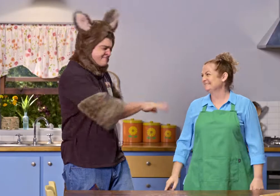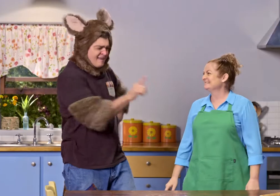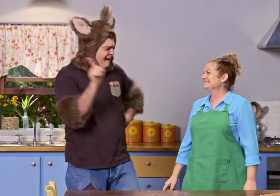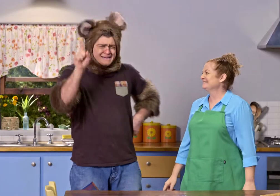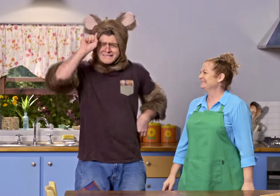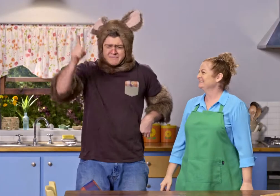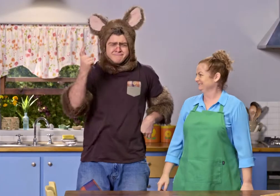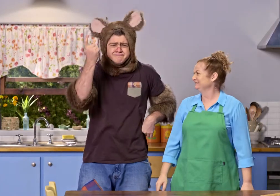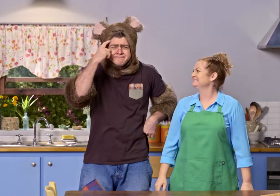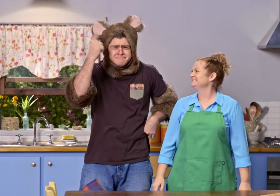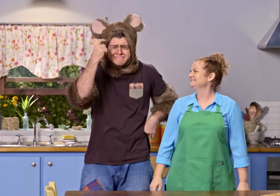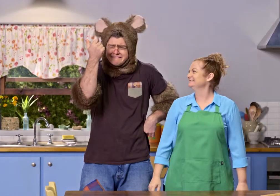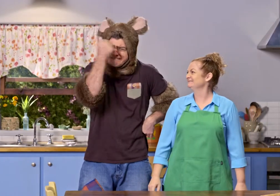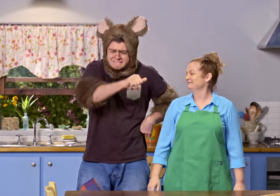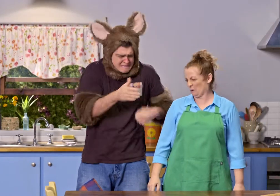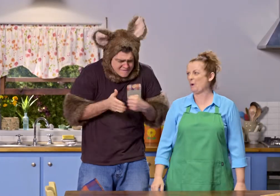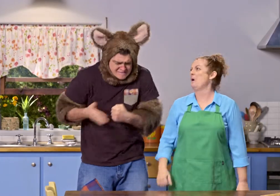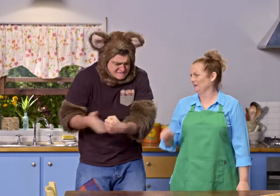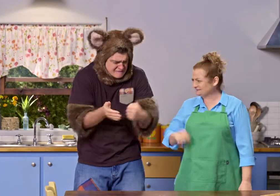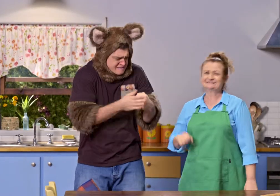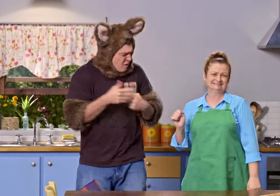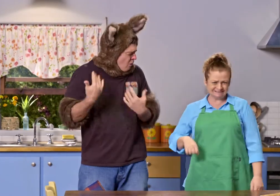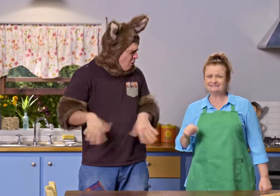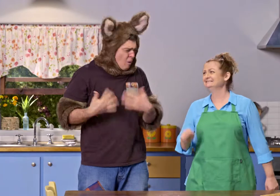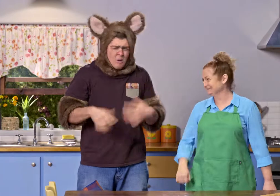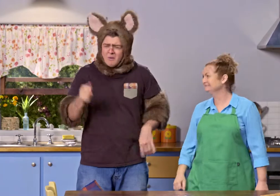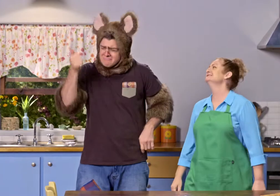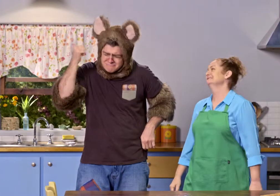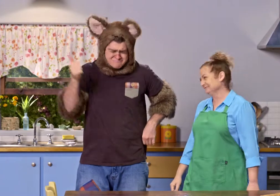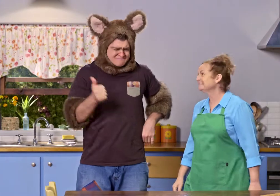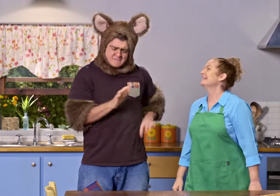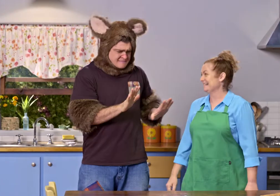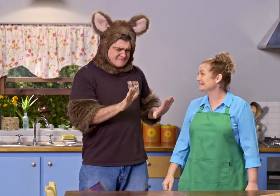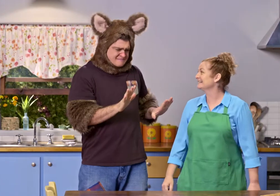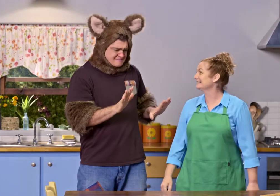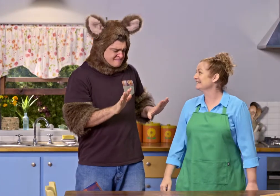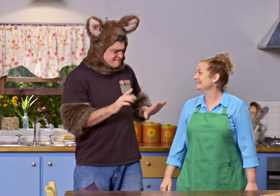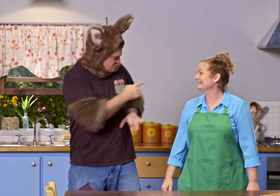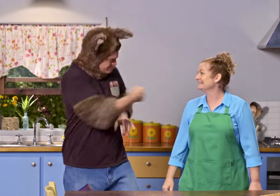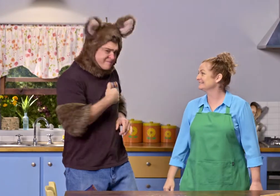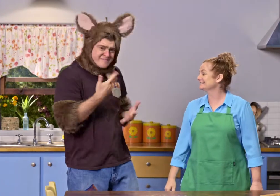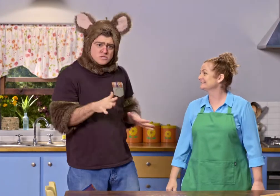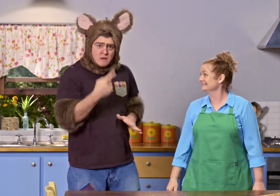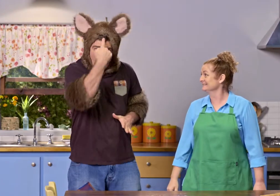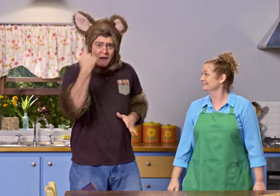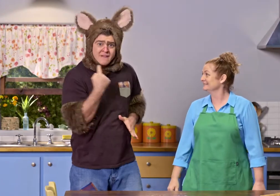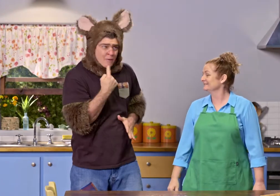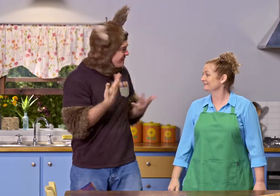Oh, OK. Skip's very clever at fixing things. He's great. Have we been talking for half an hour yet?